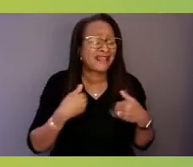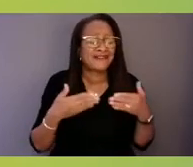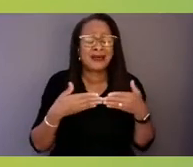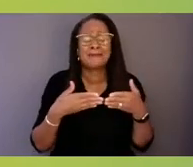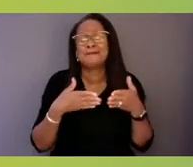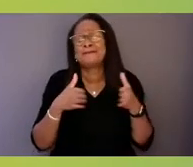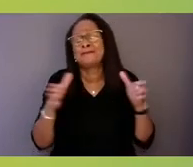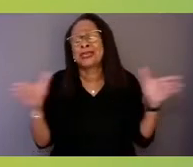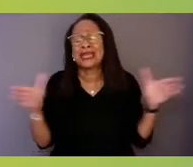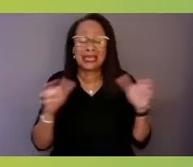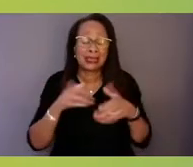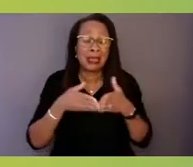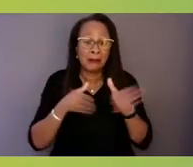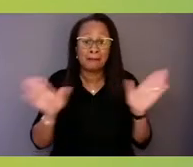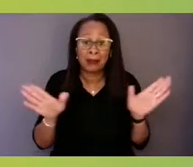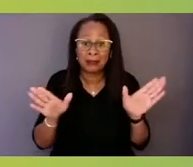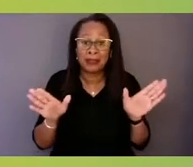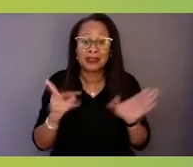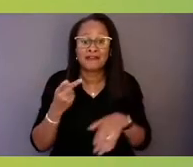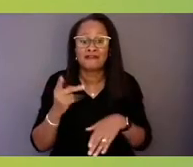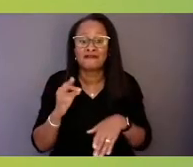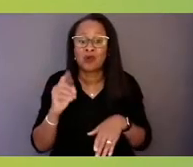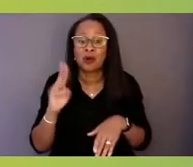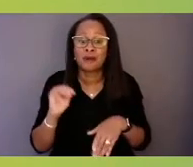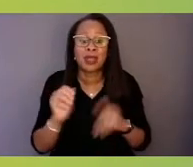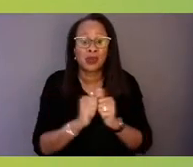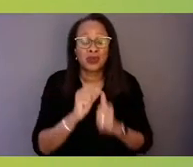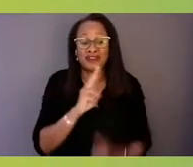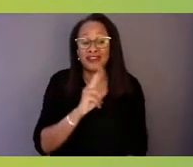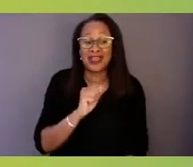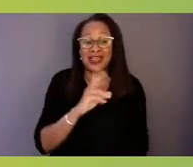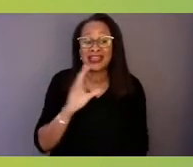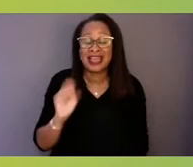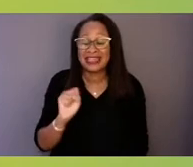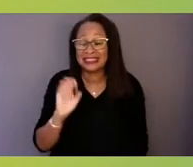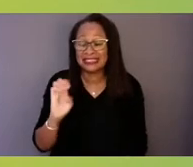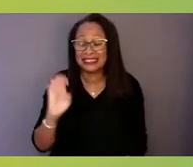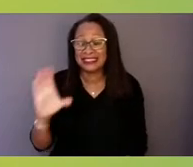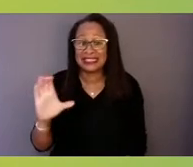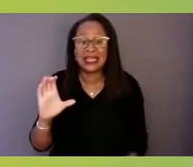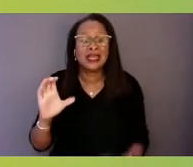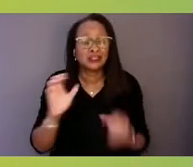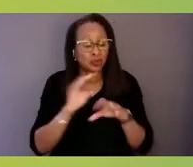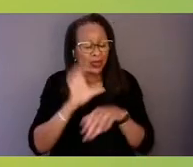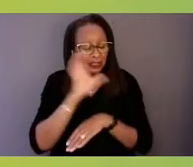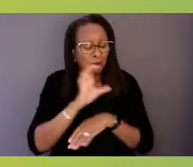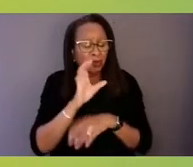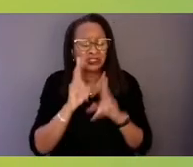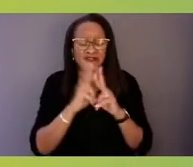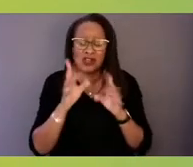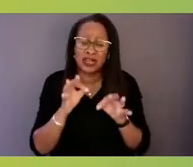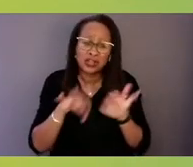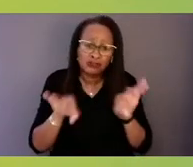to explore exactly these very critical and sensitive issues, and we heard from consumers on that panel